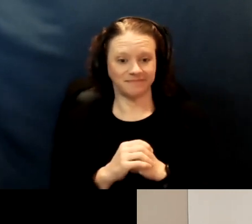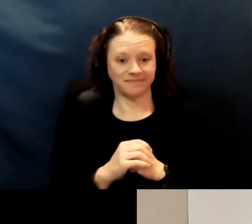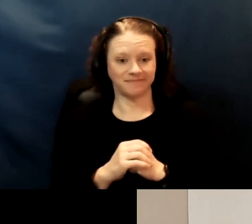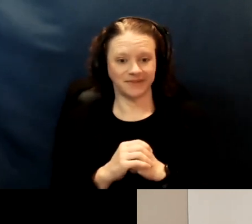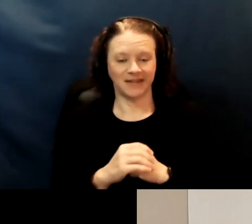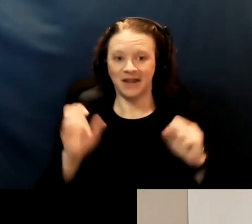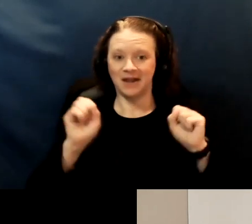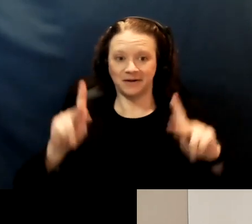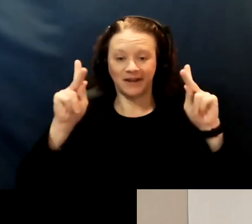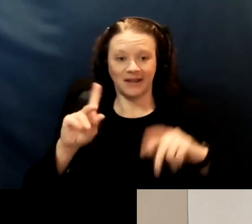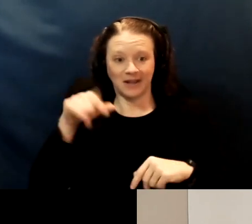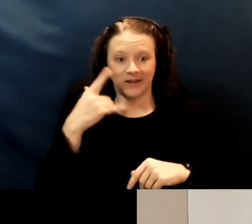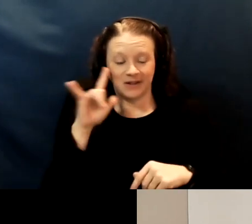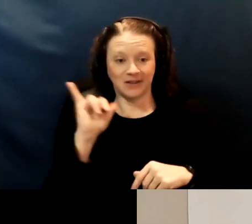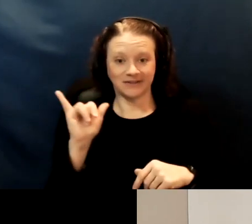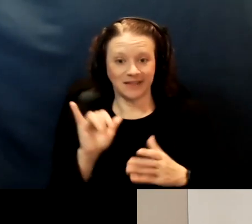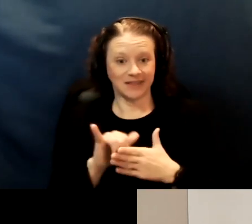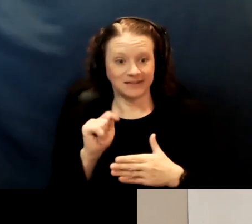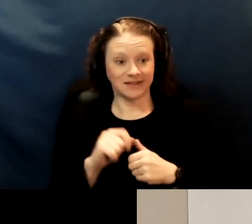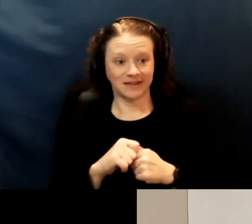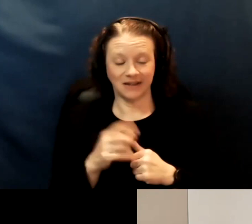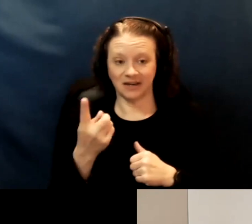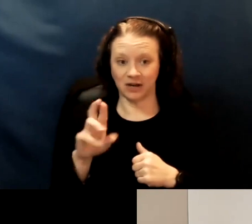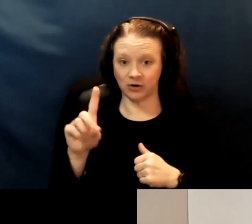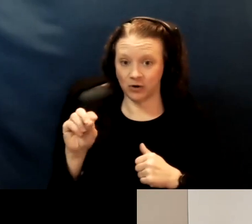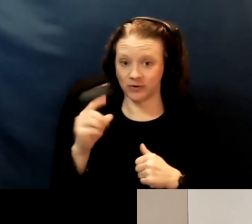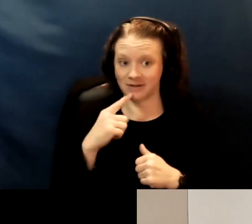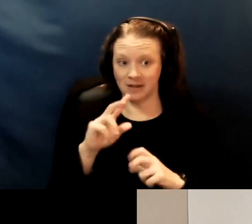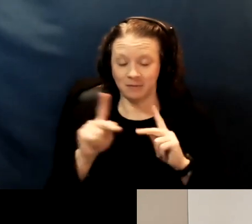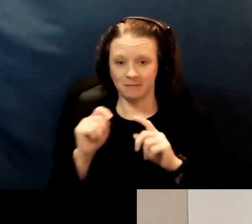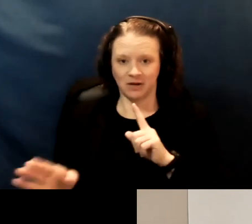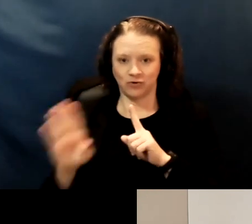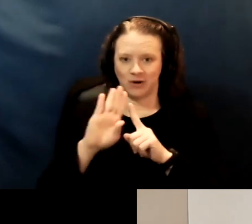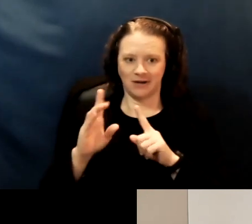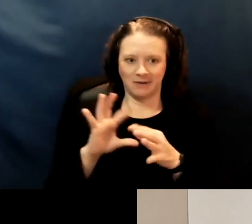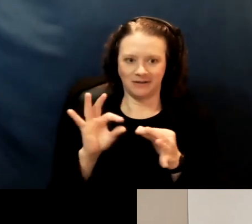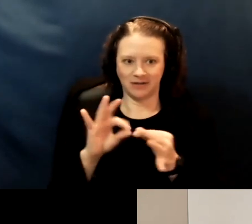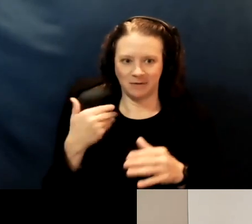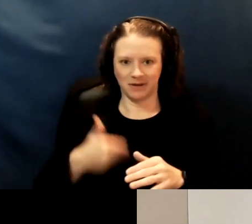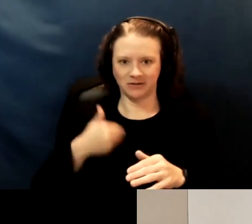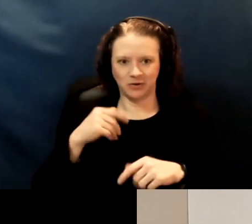Okay, it looks like that was it. Yeah, people have been direct messaging me. So you can't see these questions.